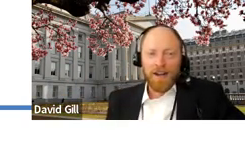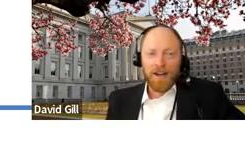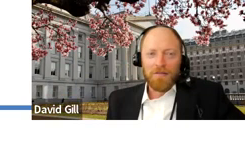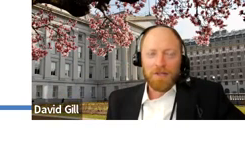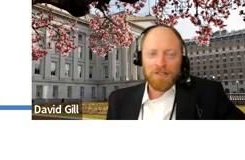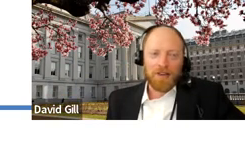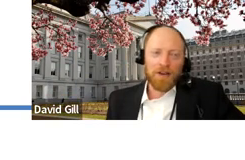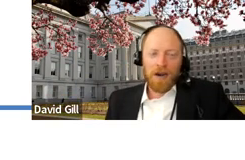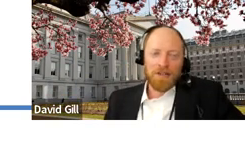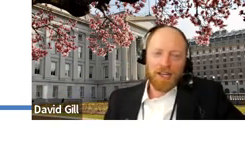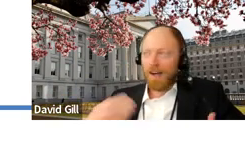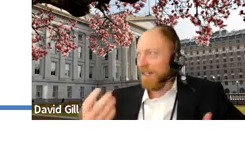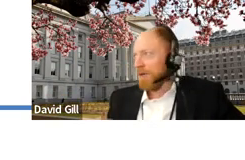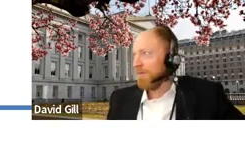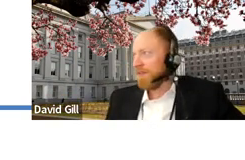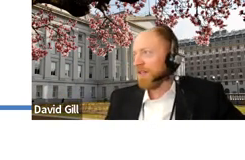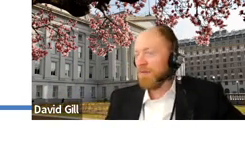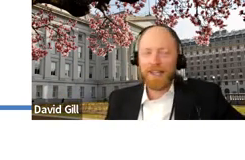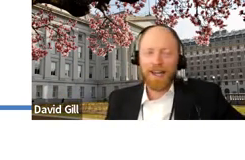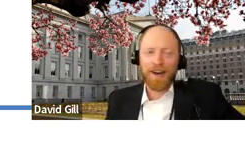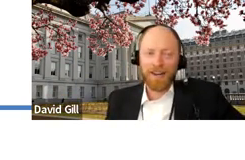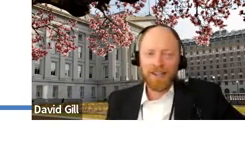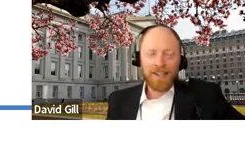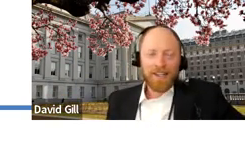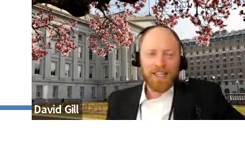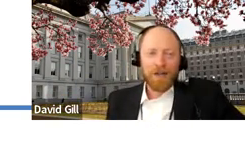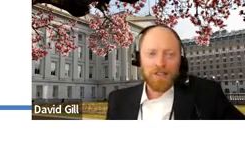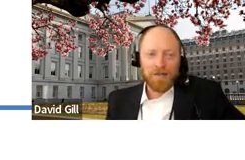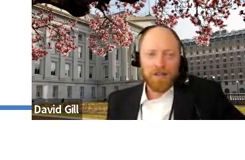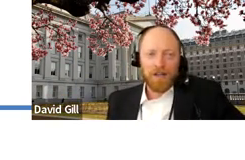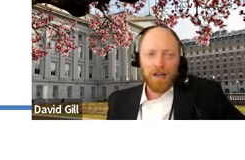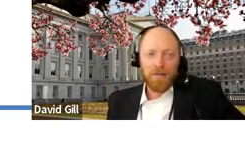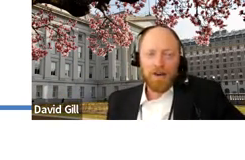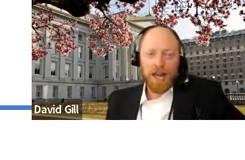but there are other requirements that I argue will still be there, as well as a myriad